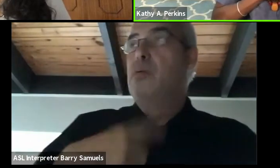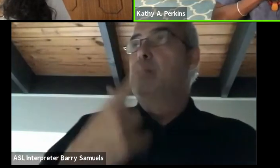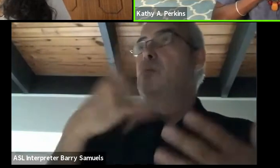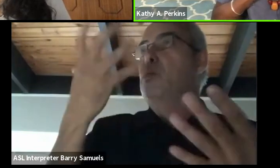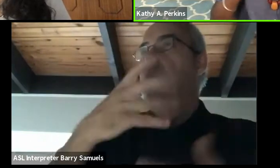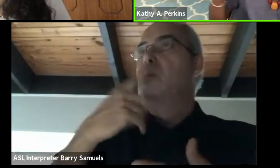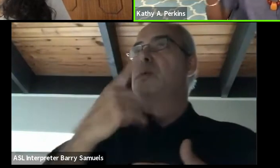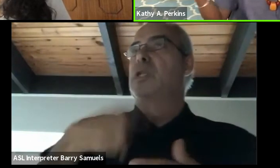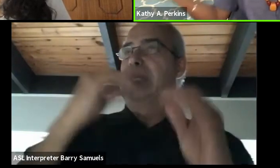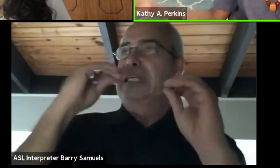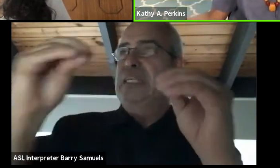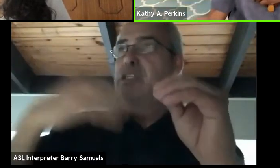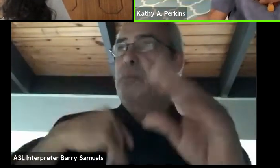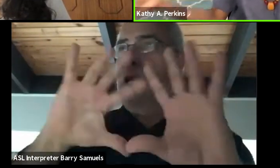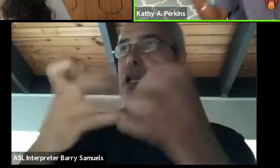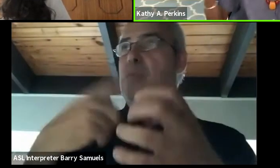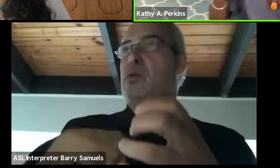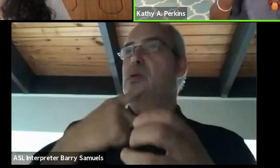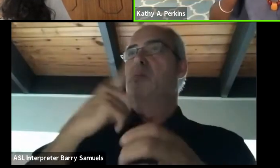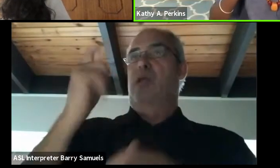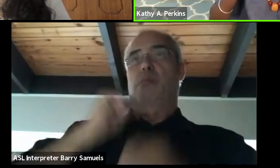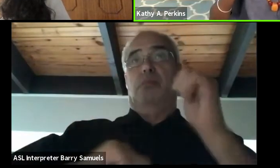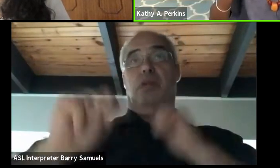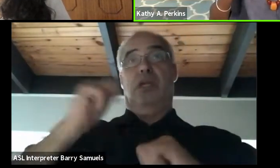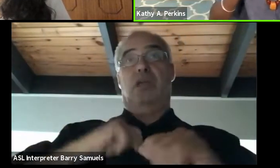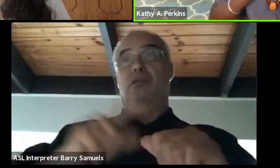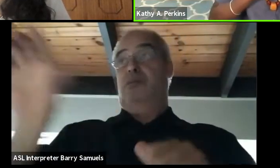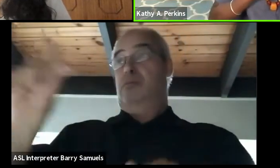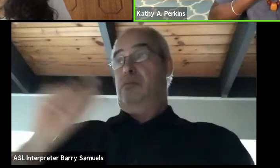So, I would get a play from this person and a play from this playwright